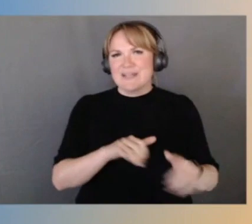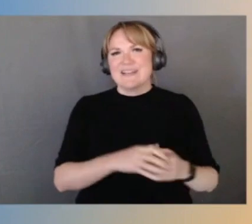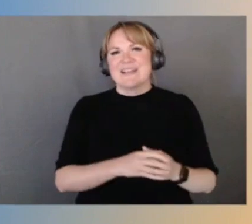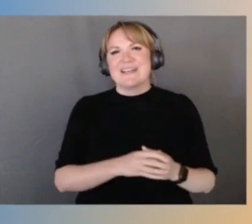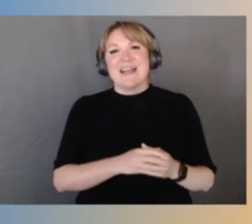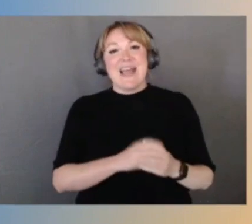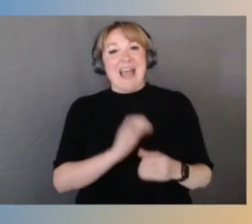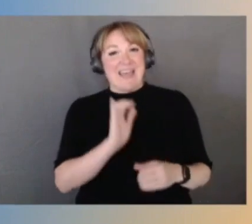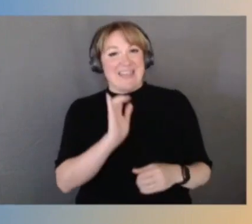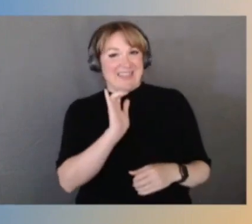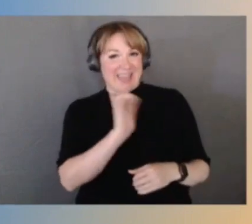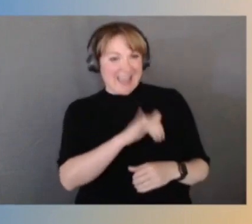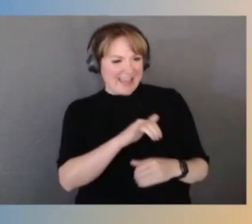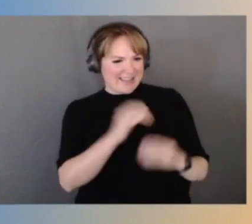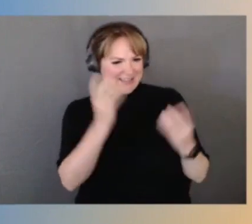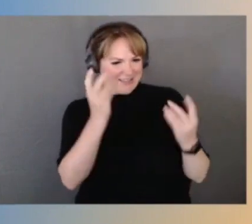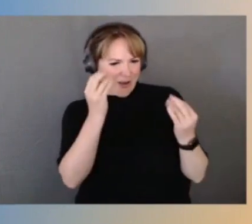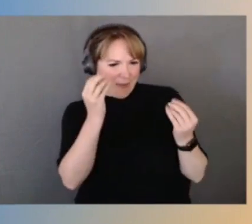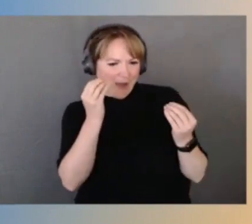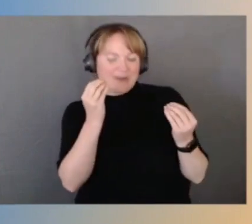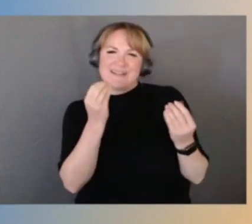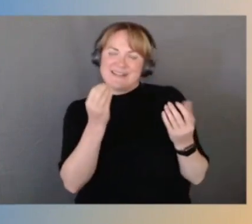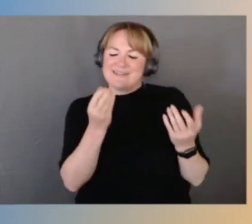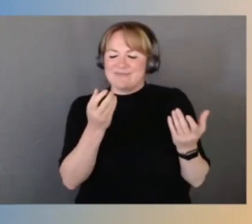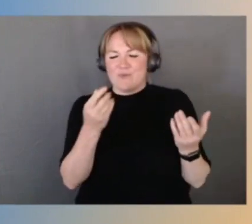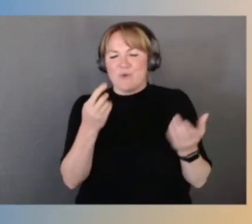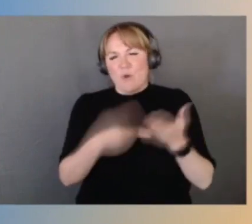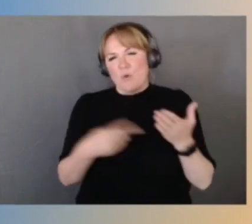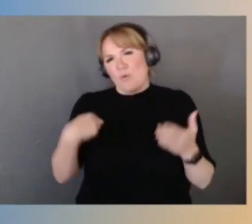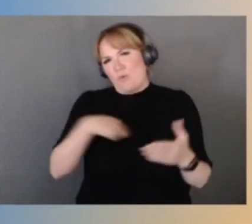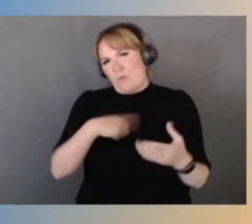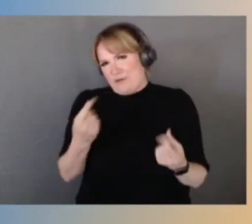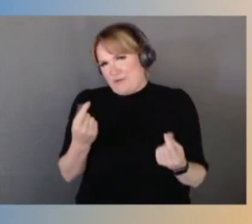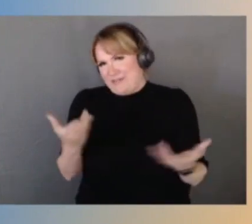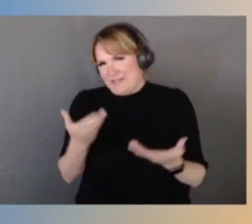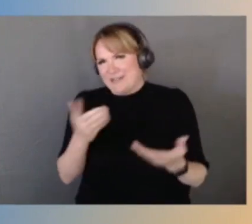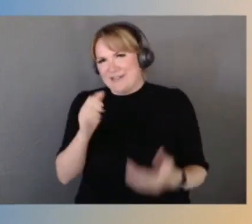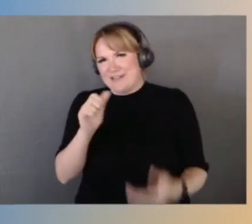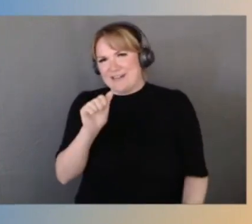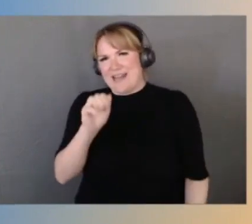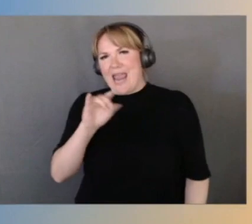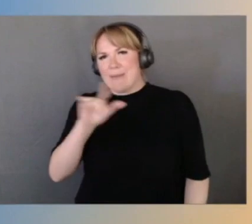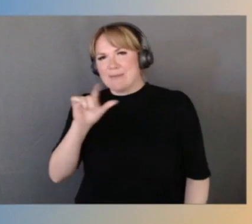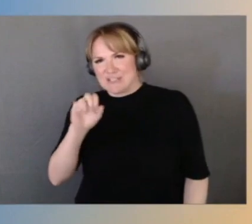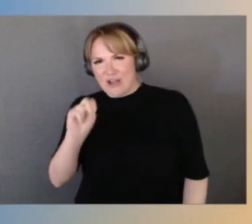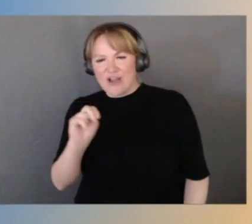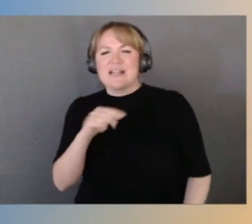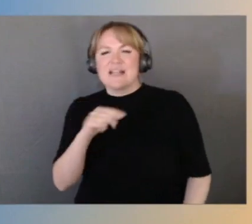And as we do here at Amazon, he wrote a doc to say this is my vision for how we could get into